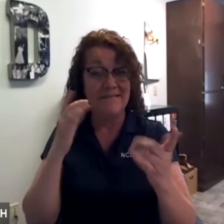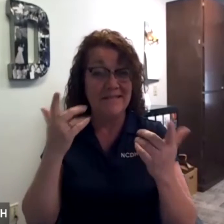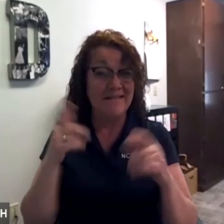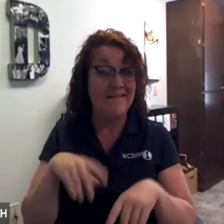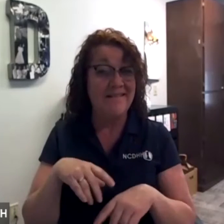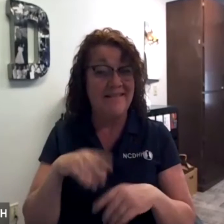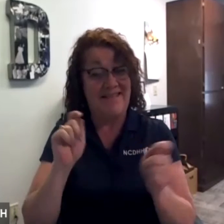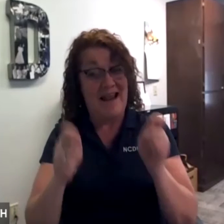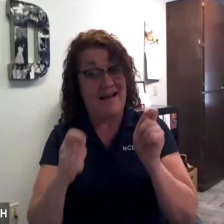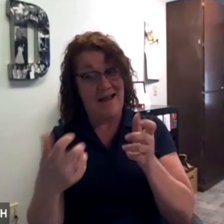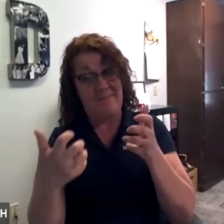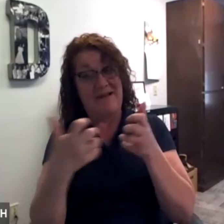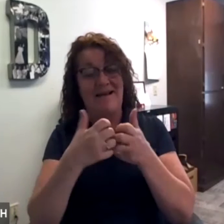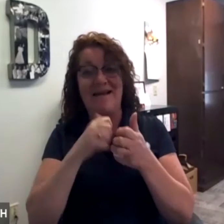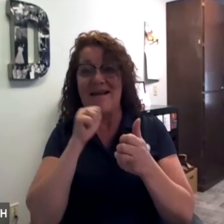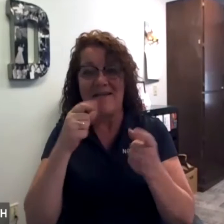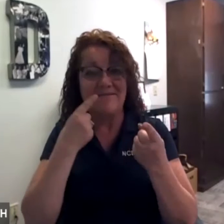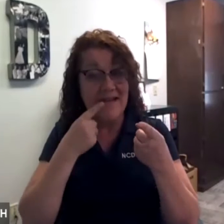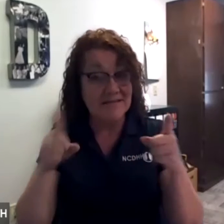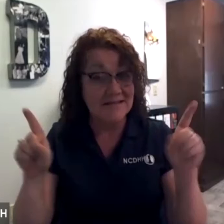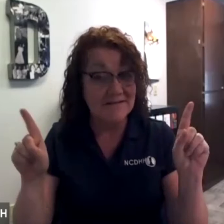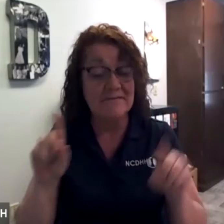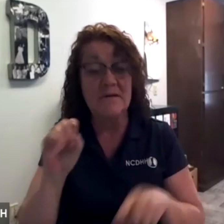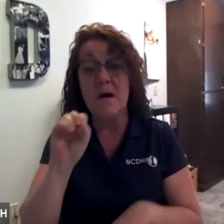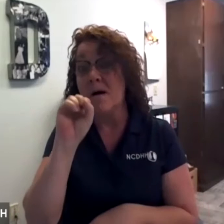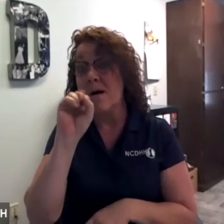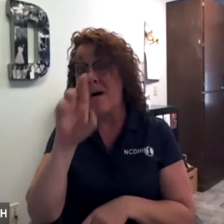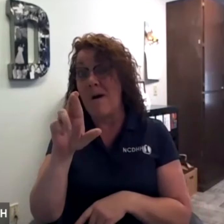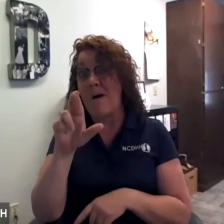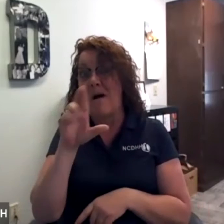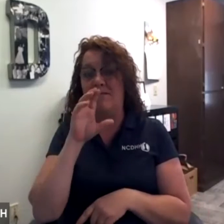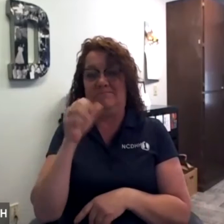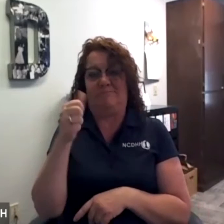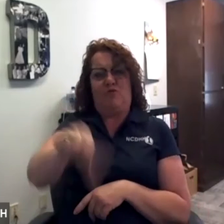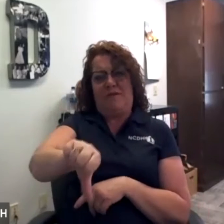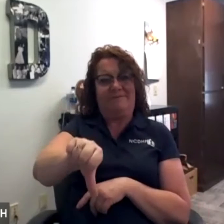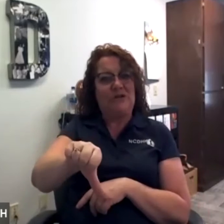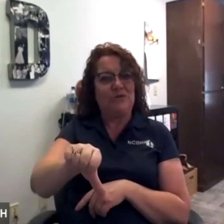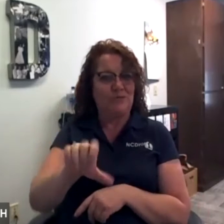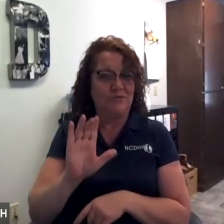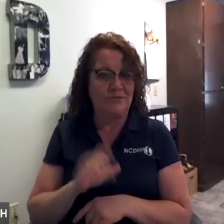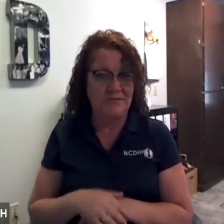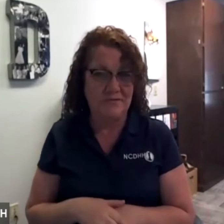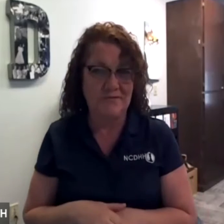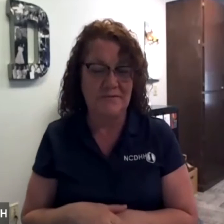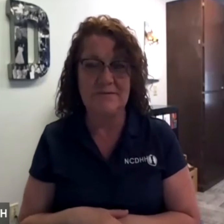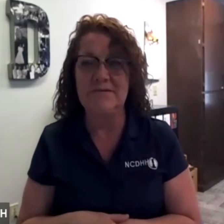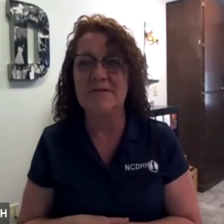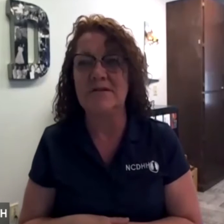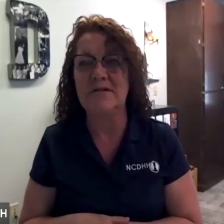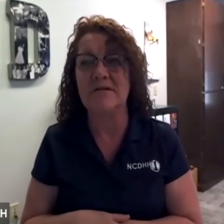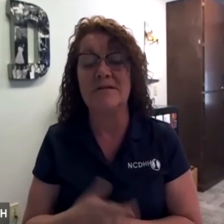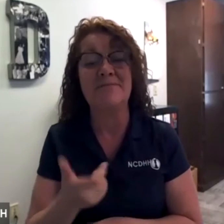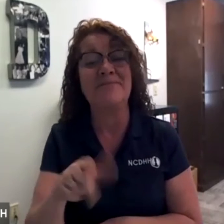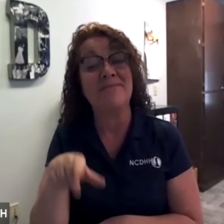How to file a complaint if that accommodation is not effective or is refused to be provided.